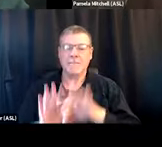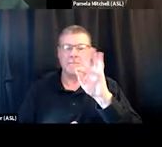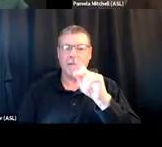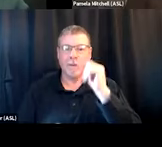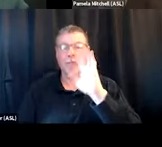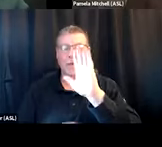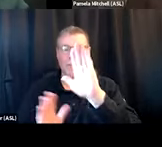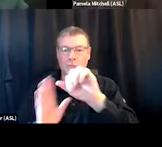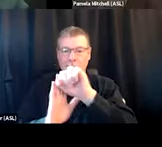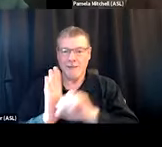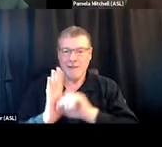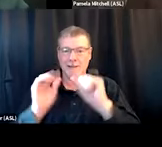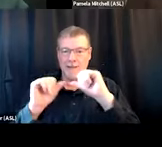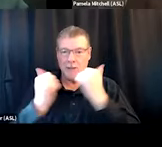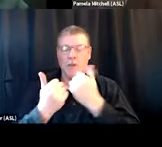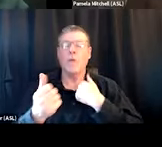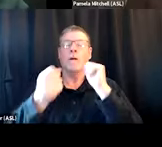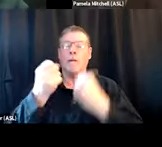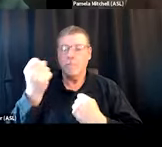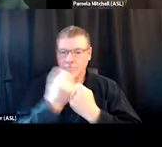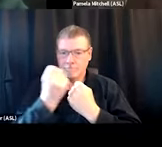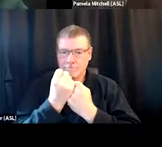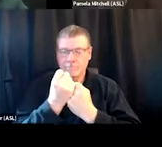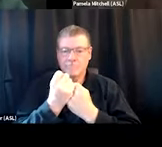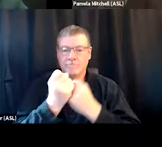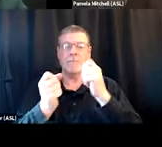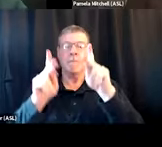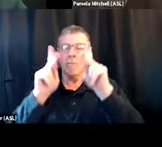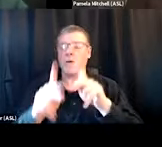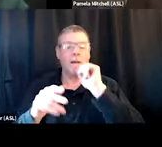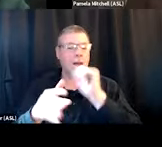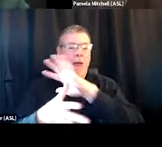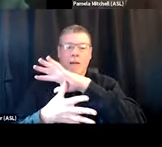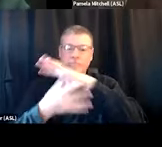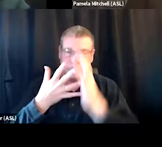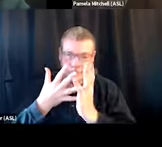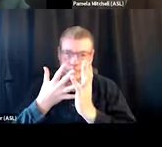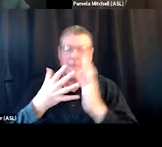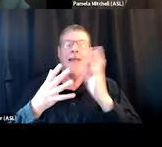so we can advocate for that person to not be deprioritized and to get access to the care that they need.